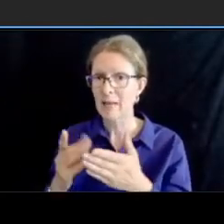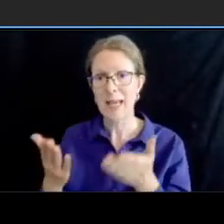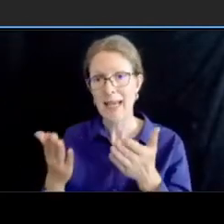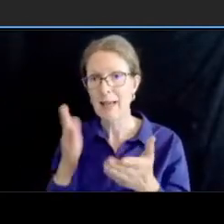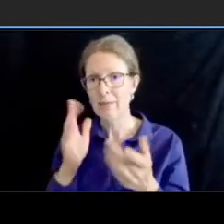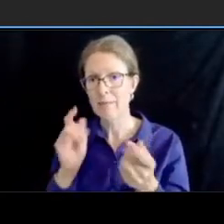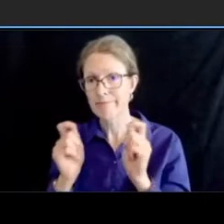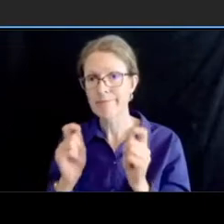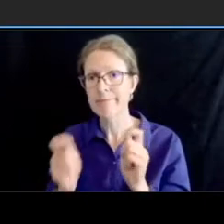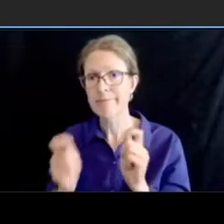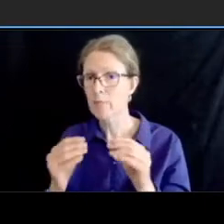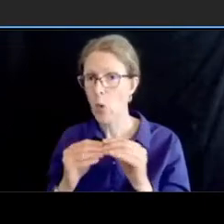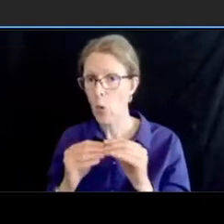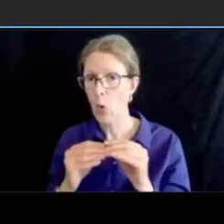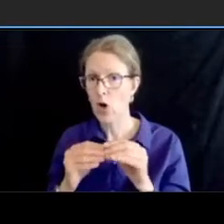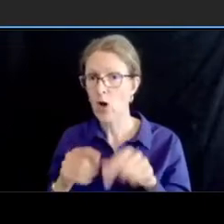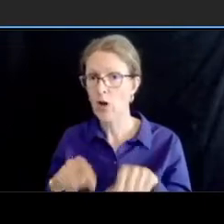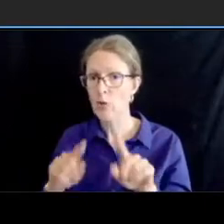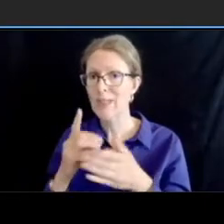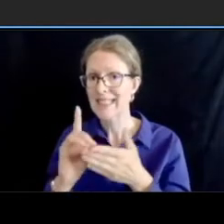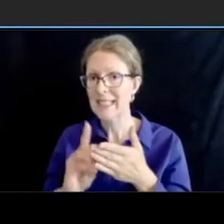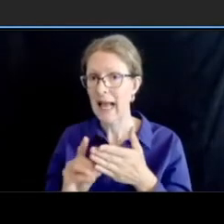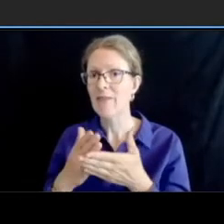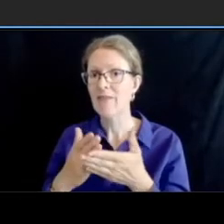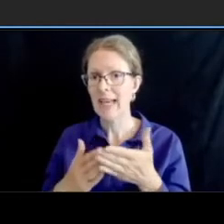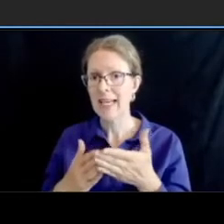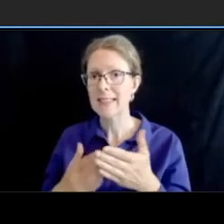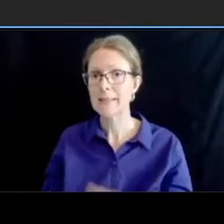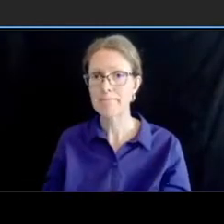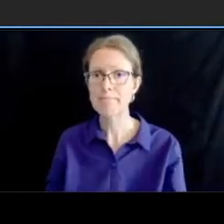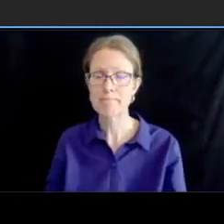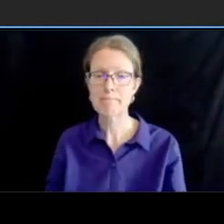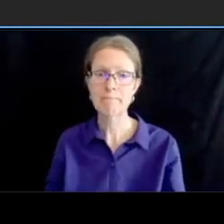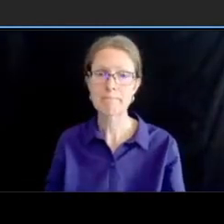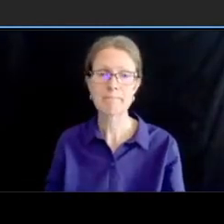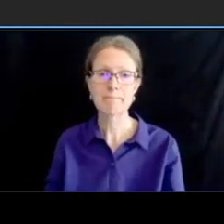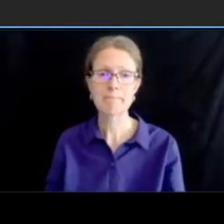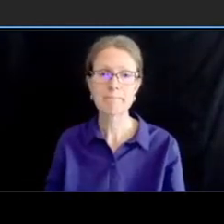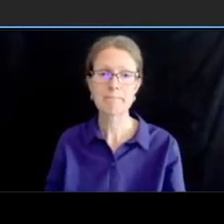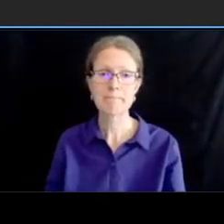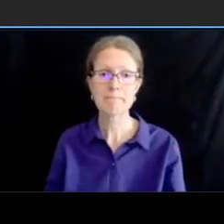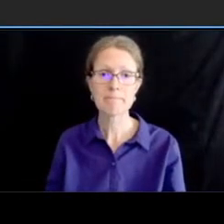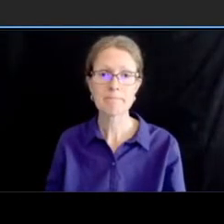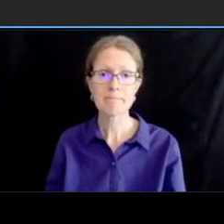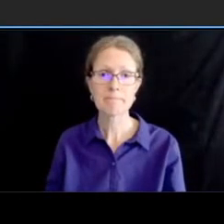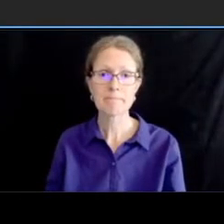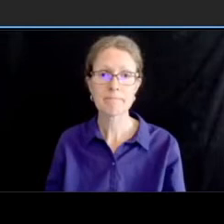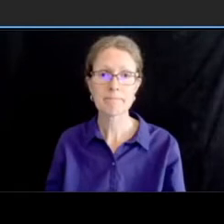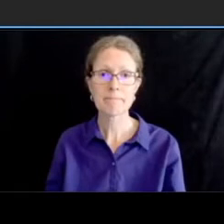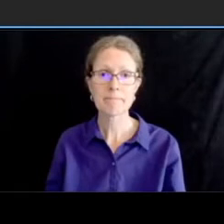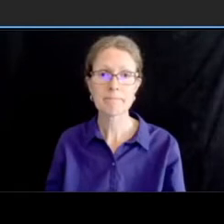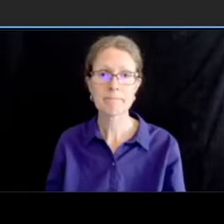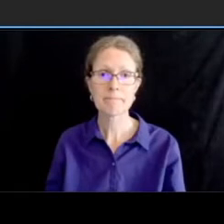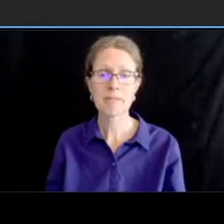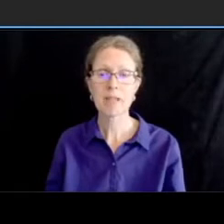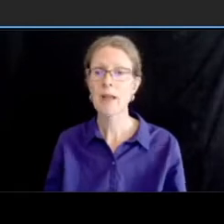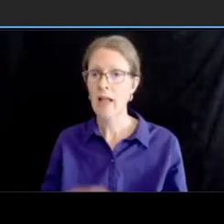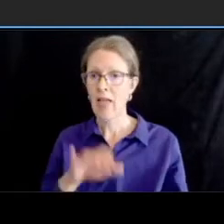so that is the summary of drawing five i'm going to strolling six now which depicts